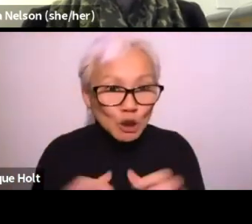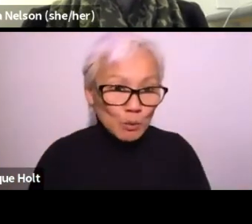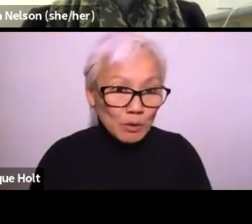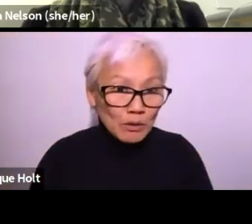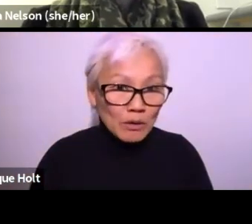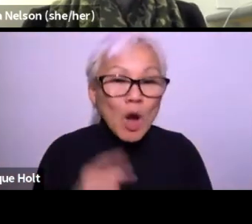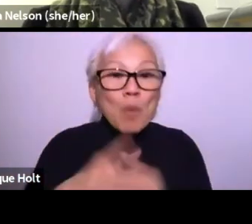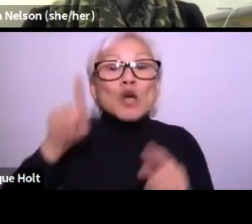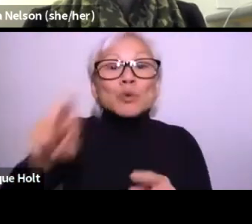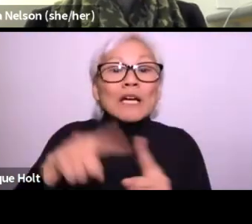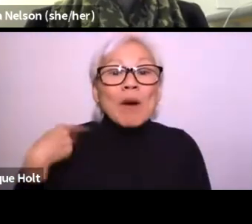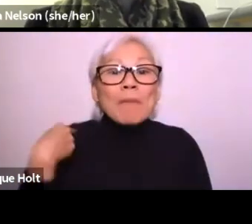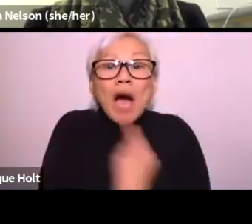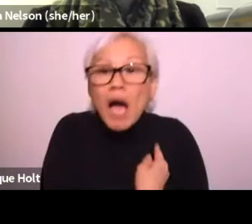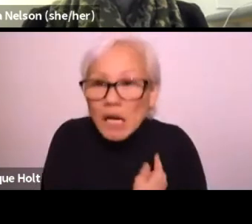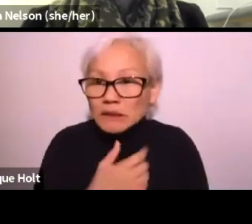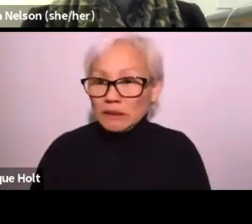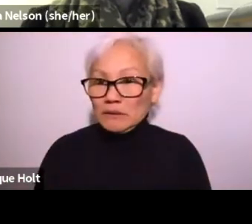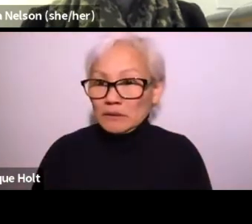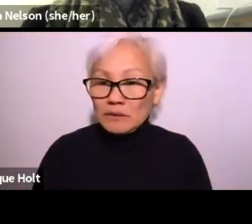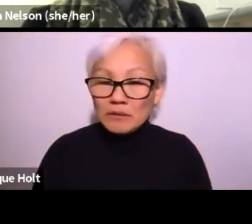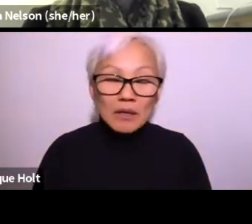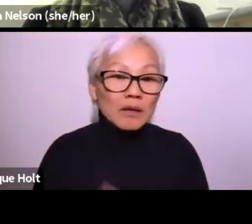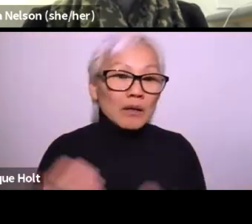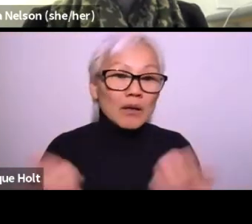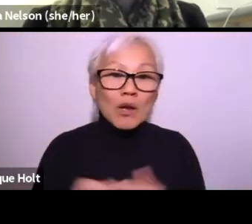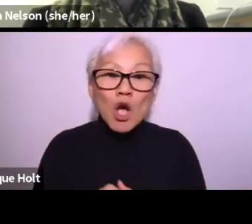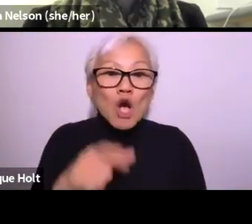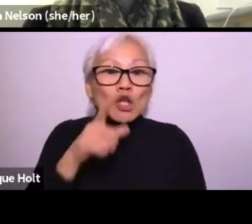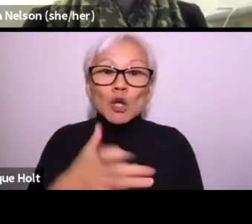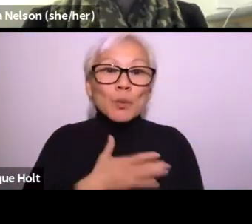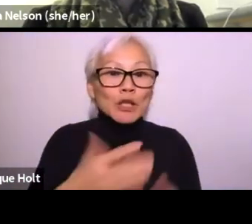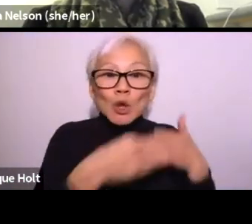You know, what can we do, what can we do to make sure that they can hear from us?